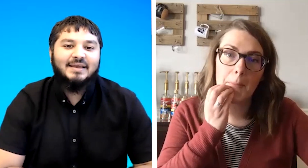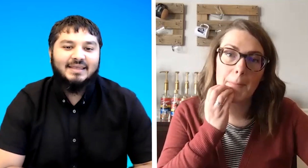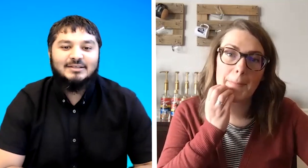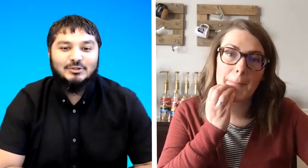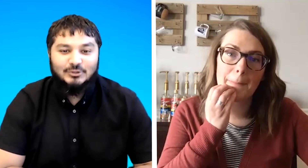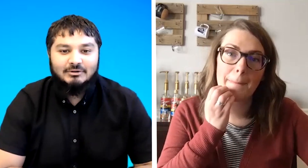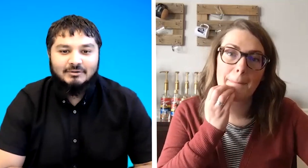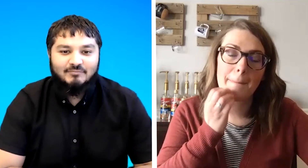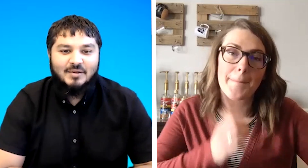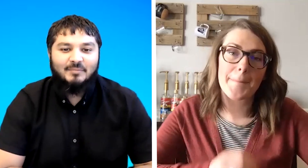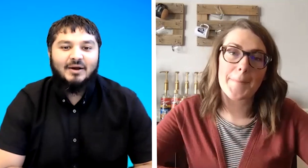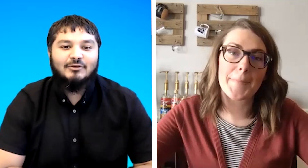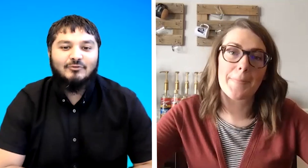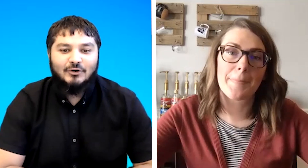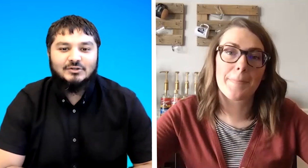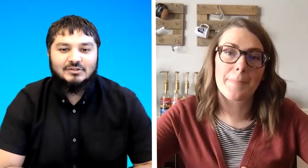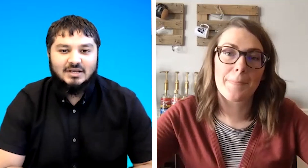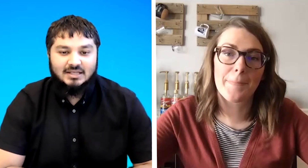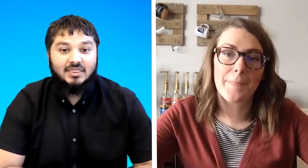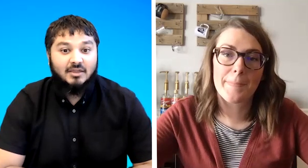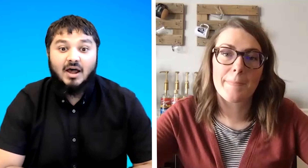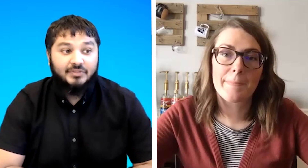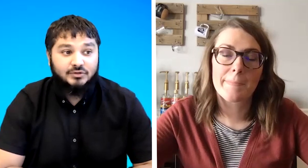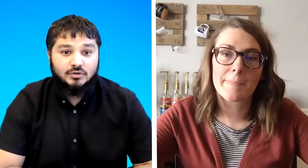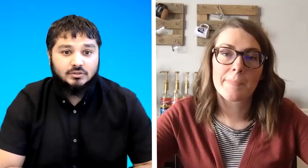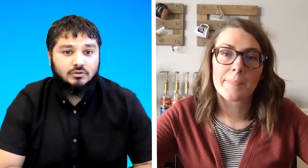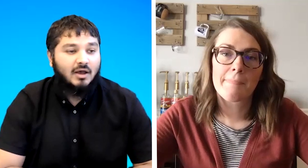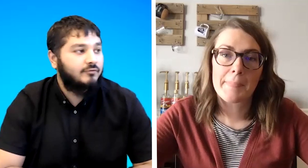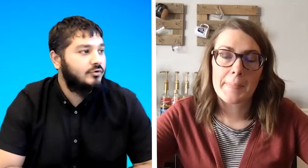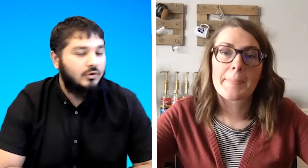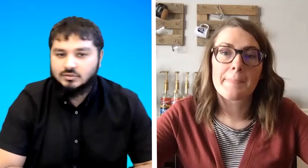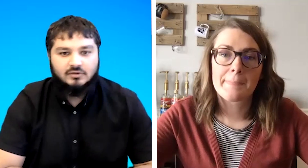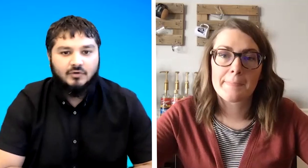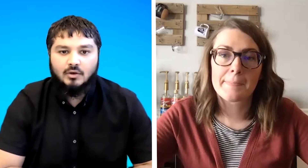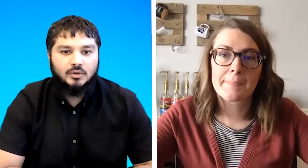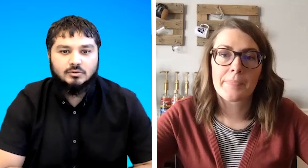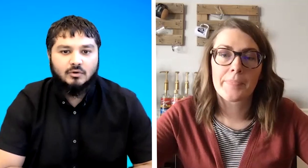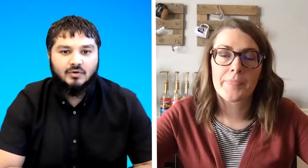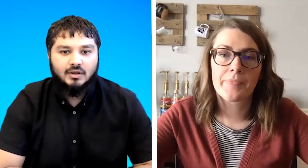yes you do but you've forgotten sign and there are other students who have no certificate whatsoever